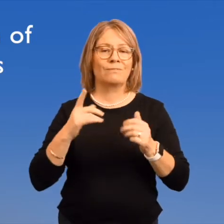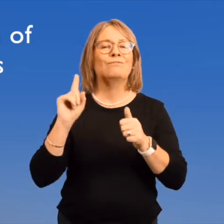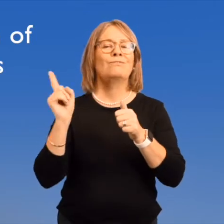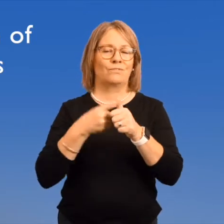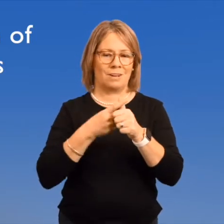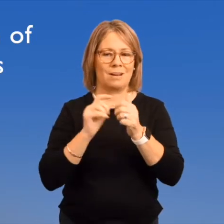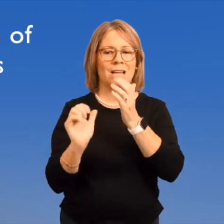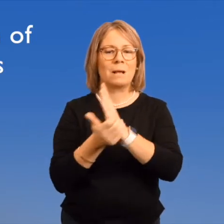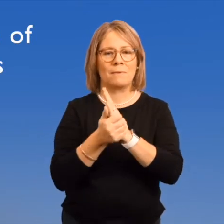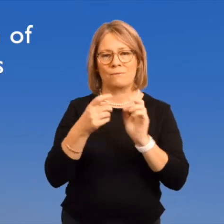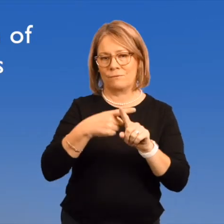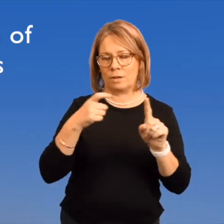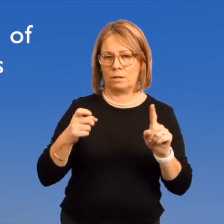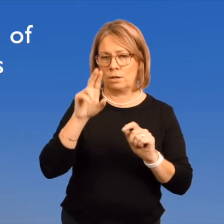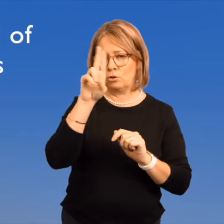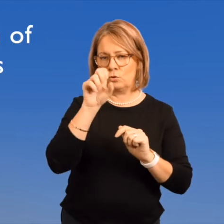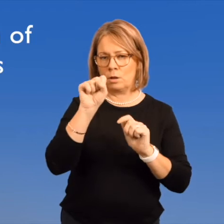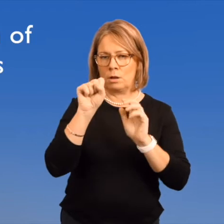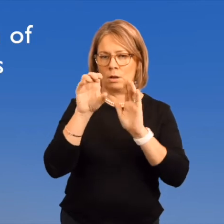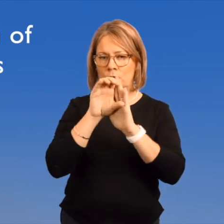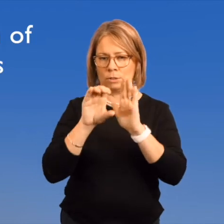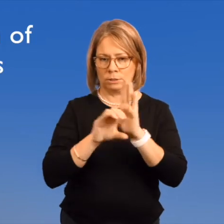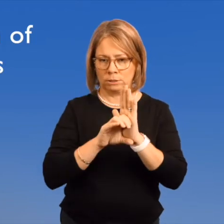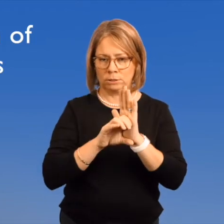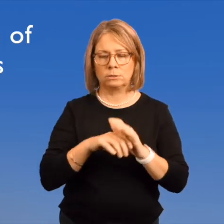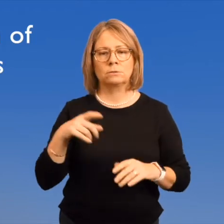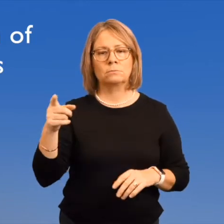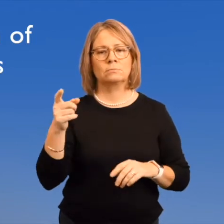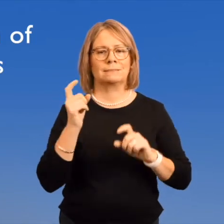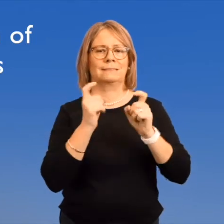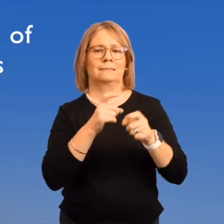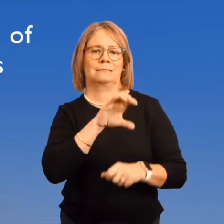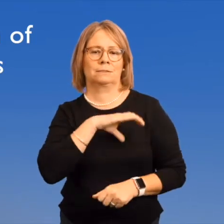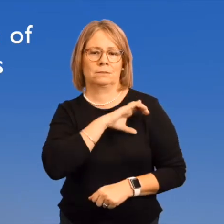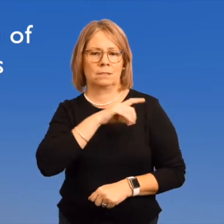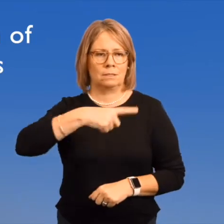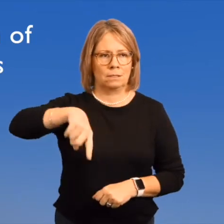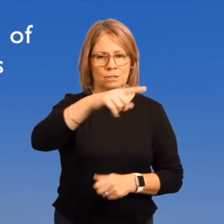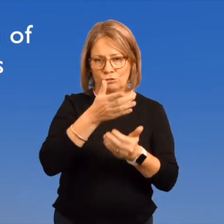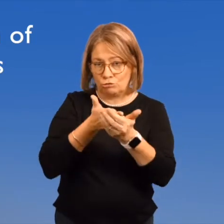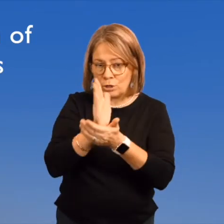The first amendment of the U.S. Constitution gives citizens the right